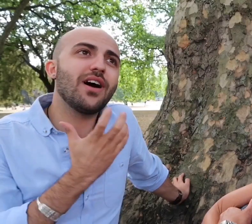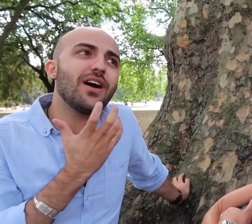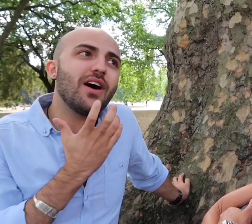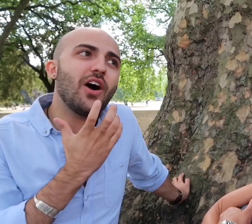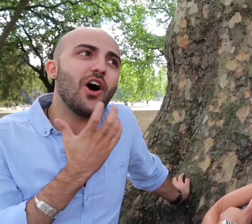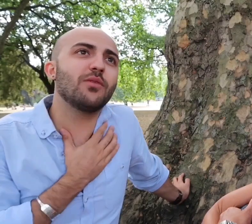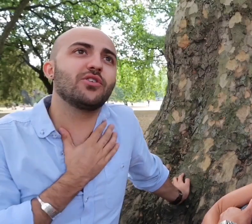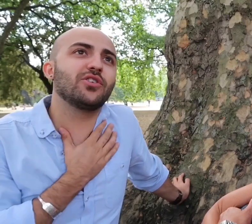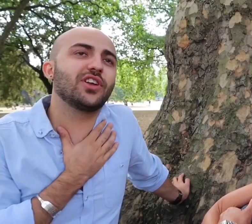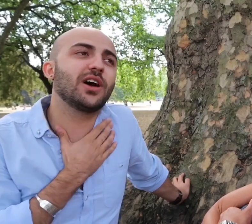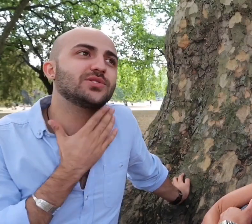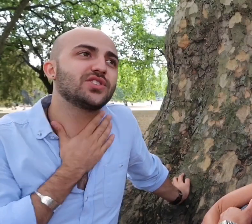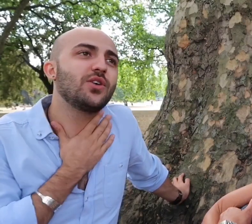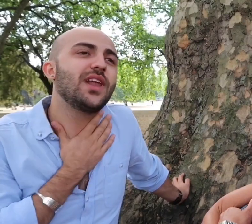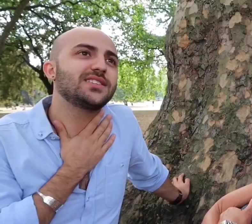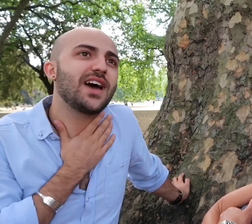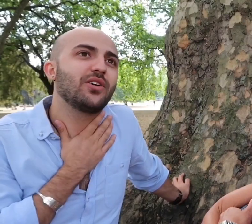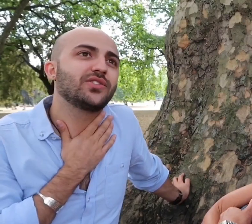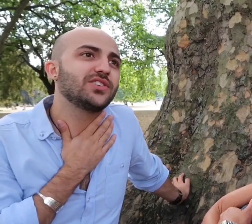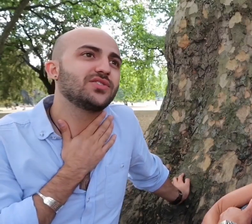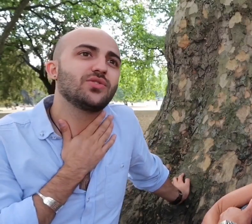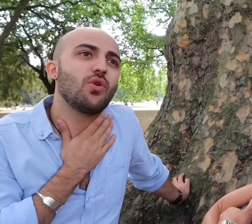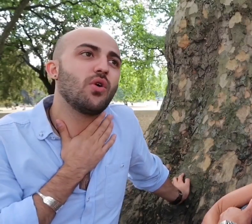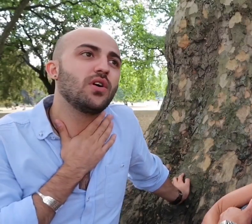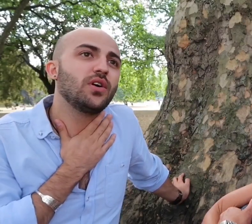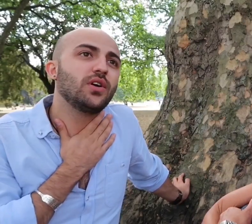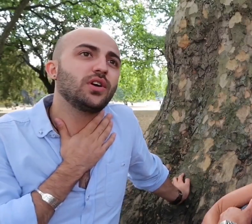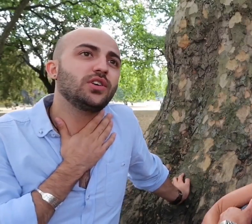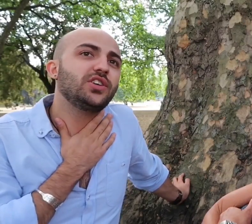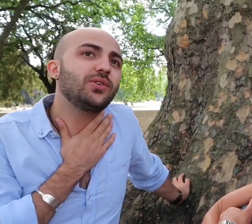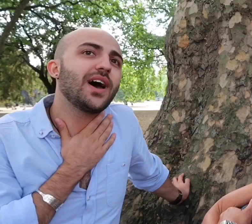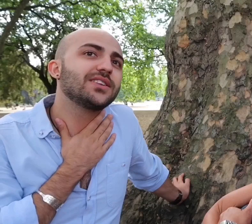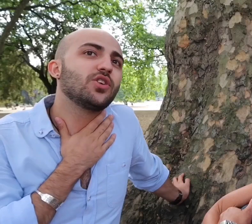heartbroken and I was so let down because I just thought you had an